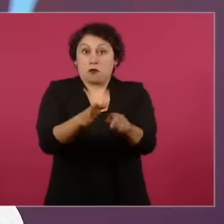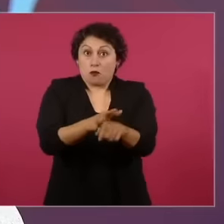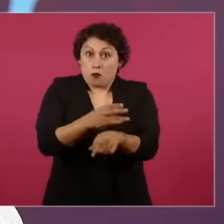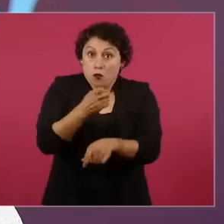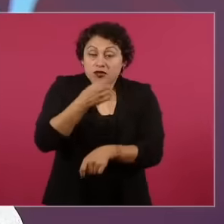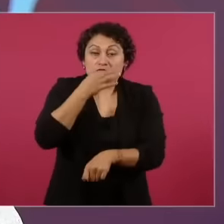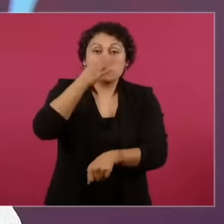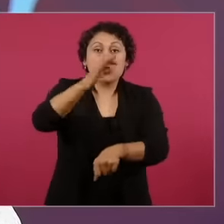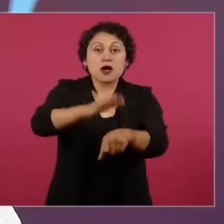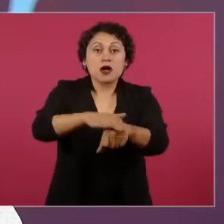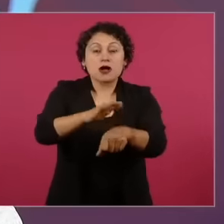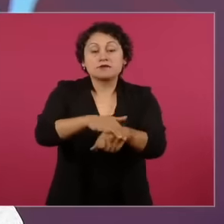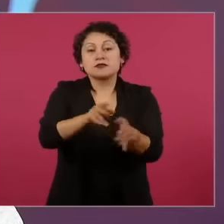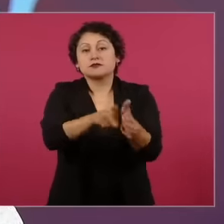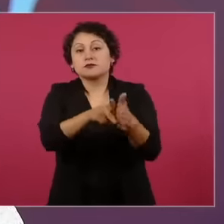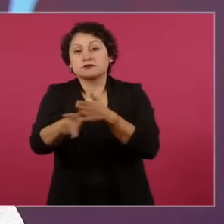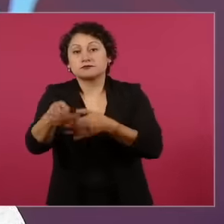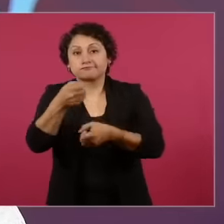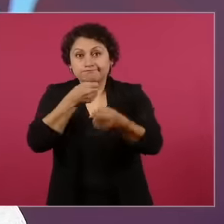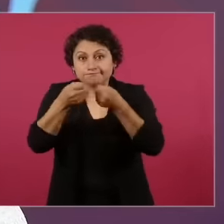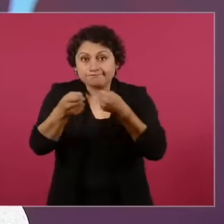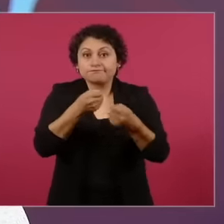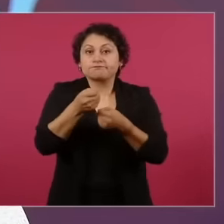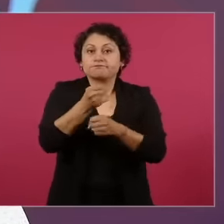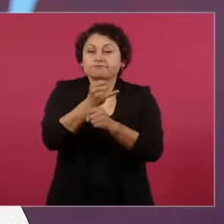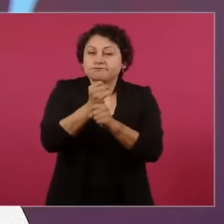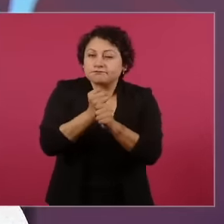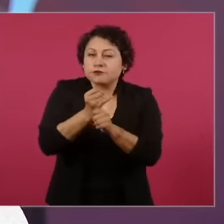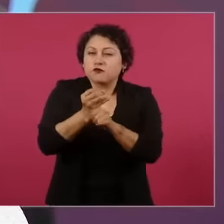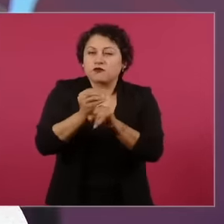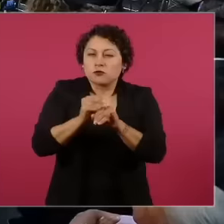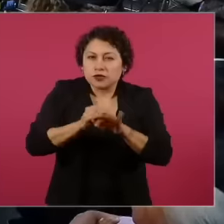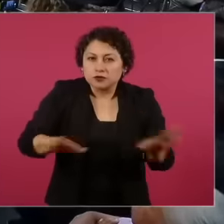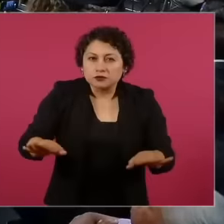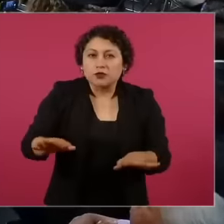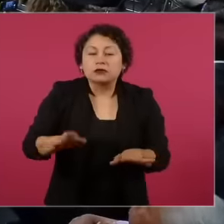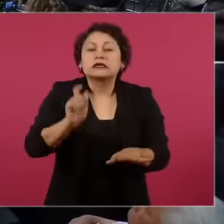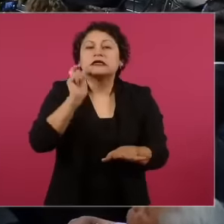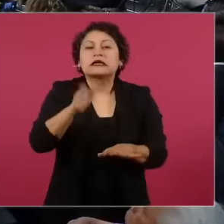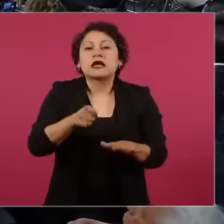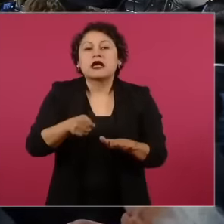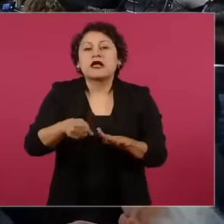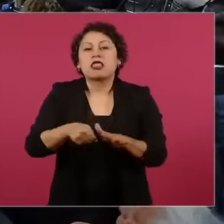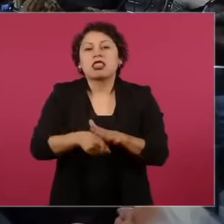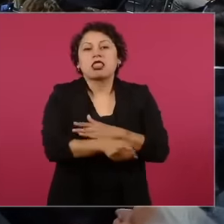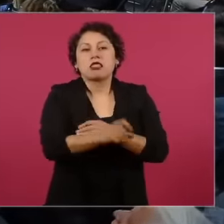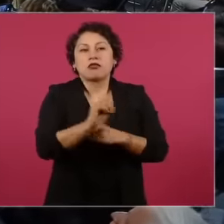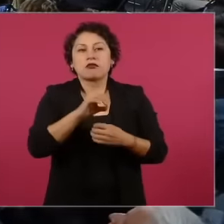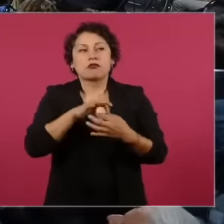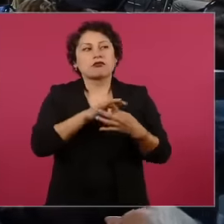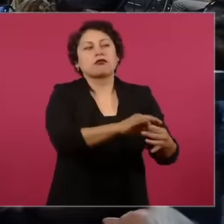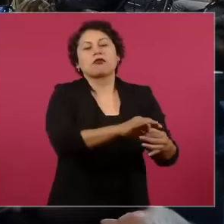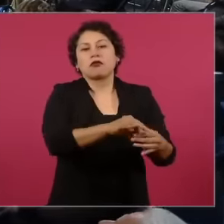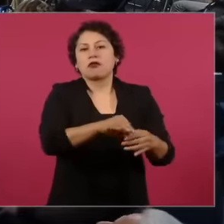with the manufacture of content that stems from corruption in all their forms They are committed